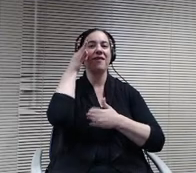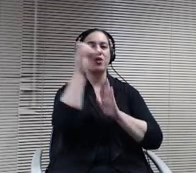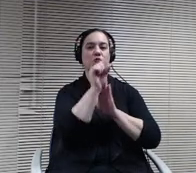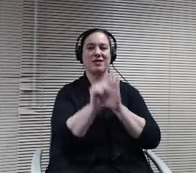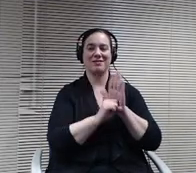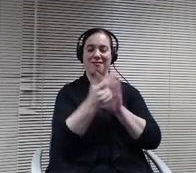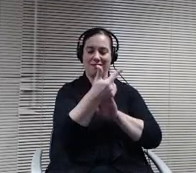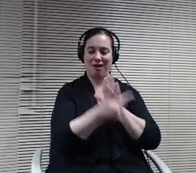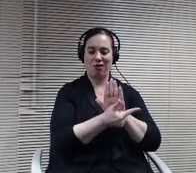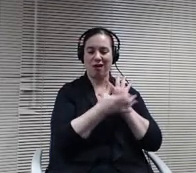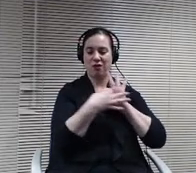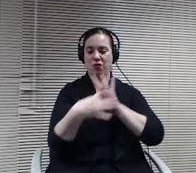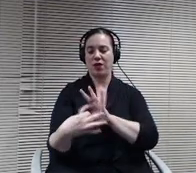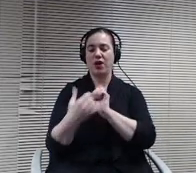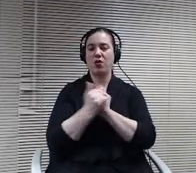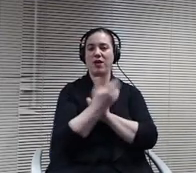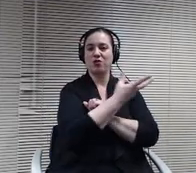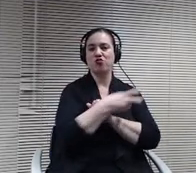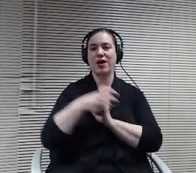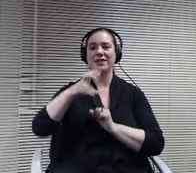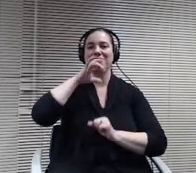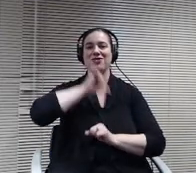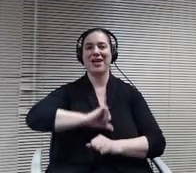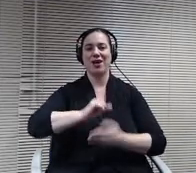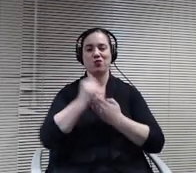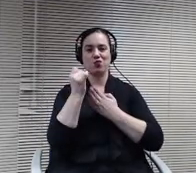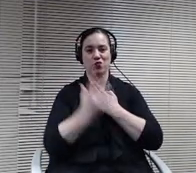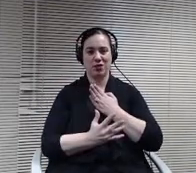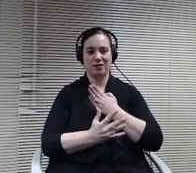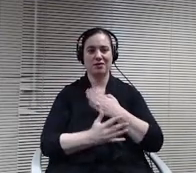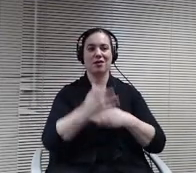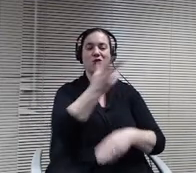students. Transition is defined as the process of